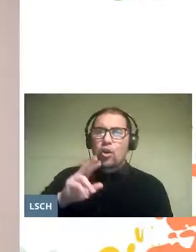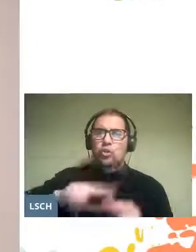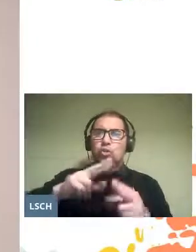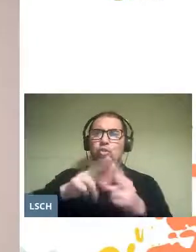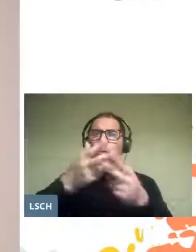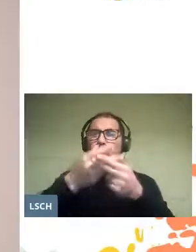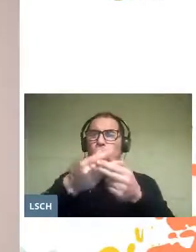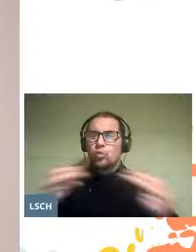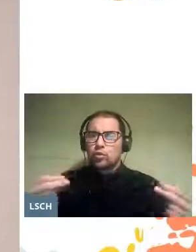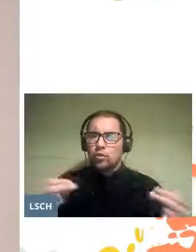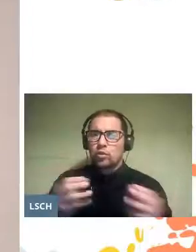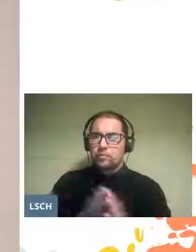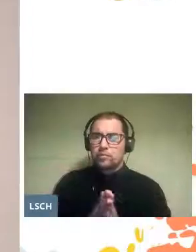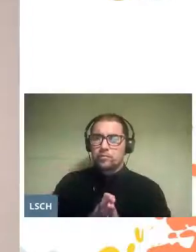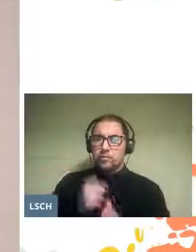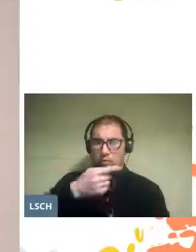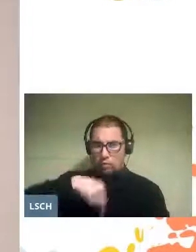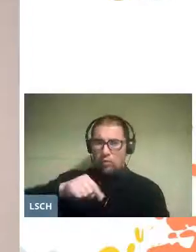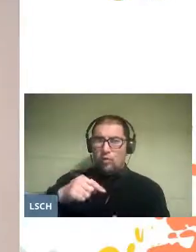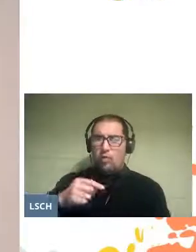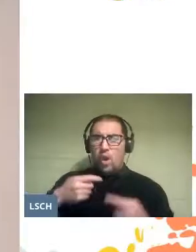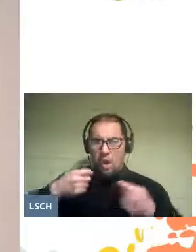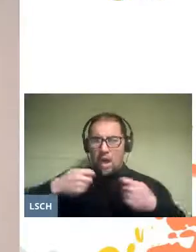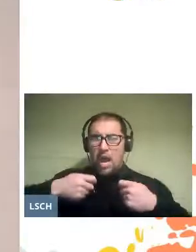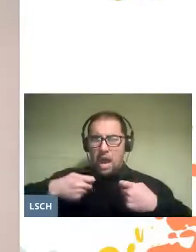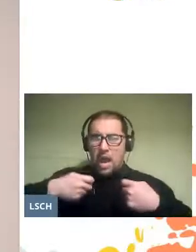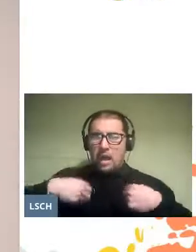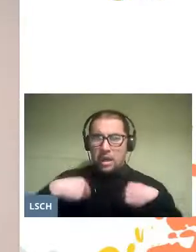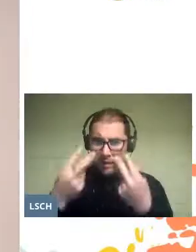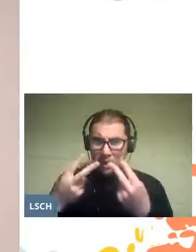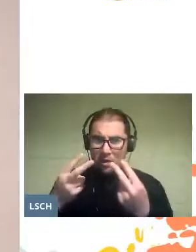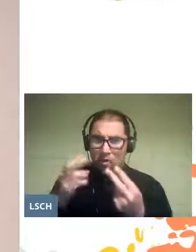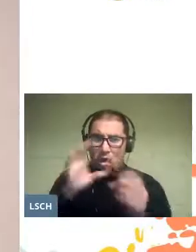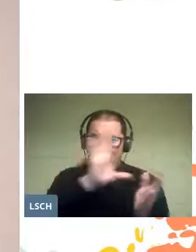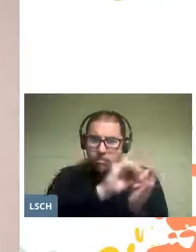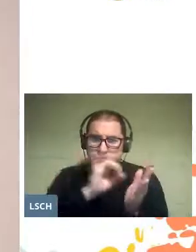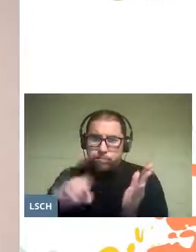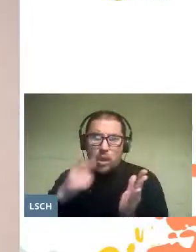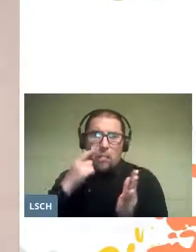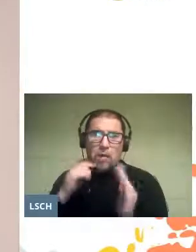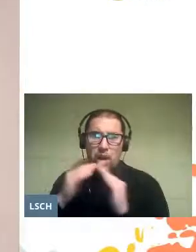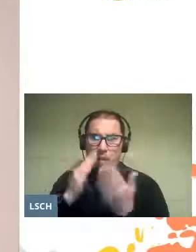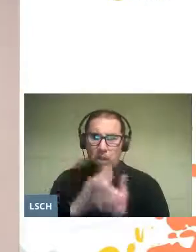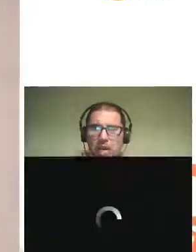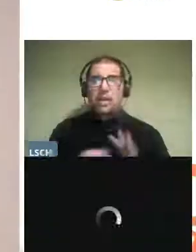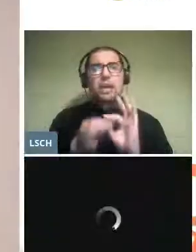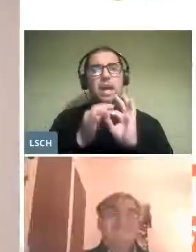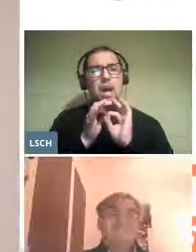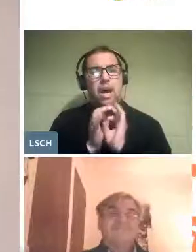we must dare to explore it. Thank you very much.